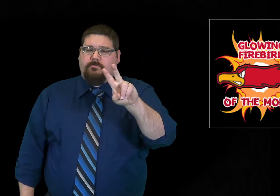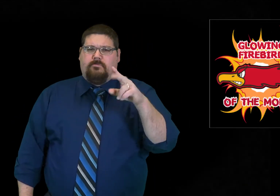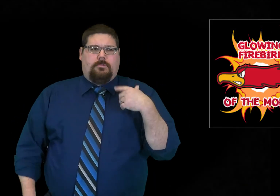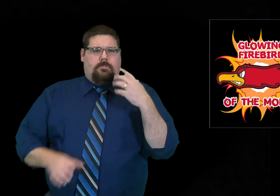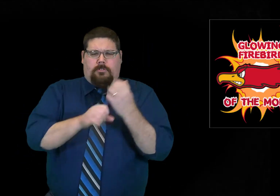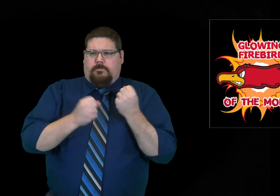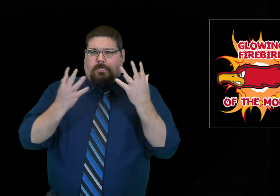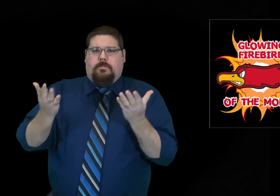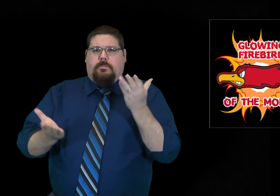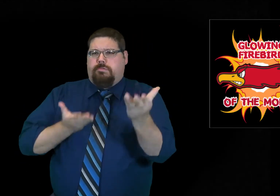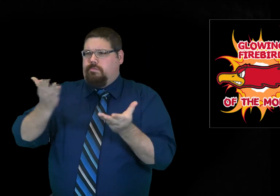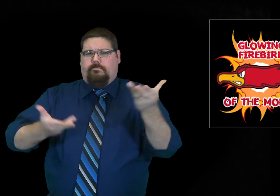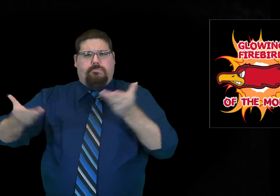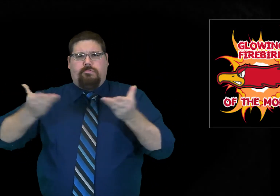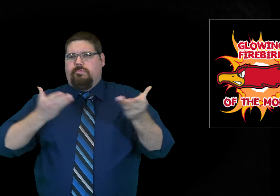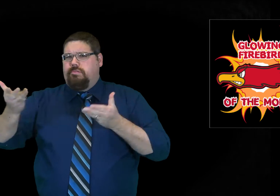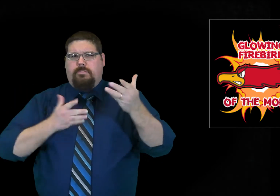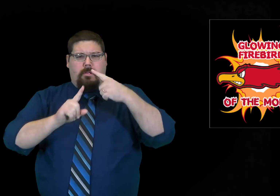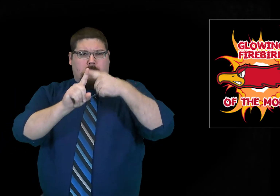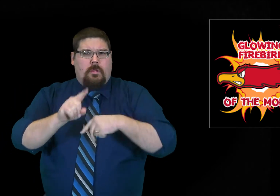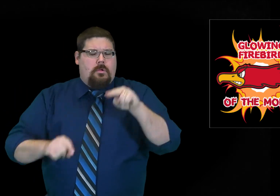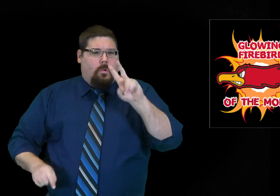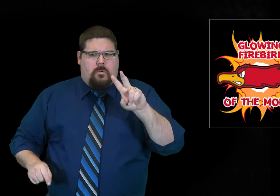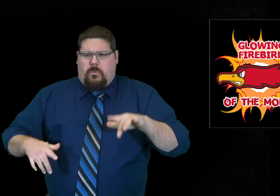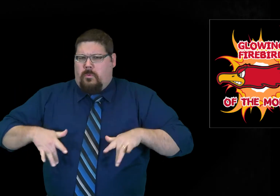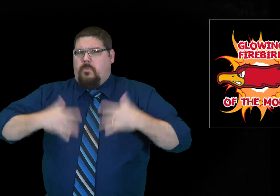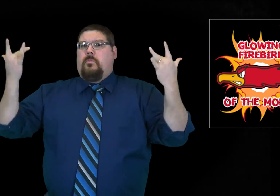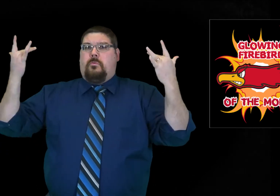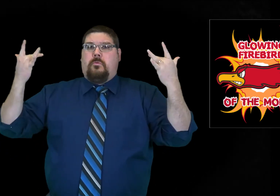We have received a ton of nominations this month, and we are thrilled!